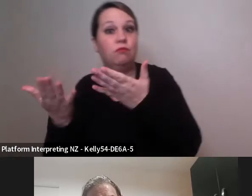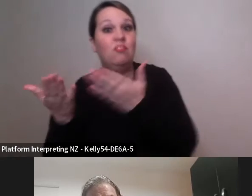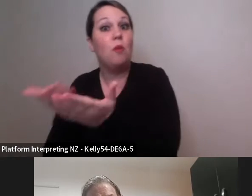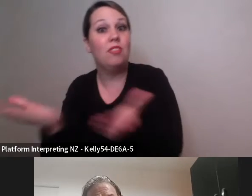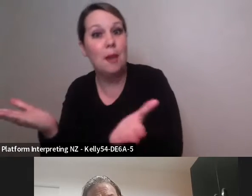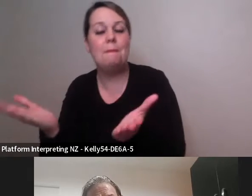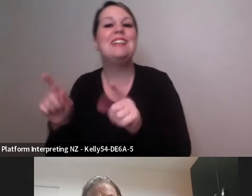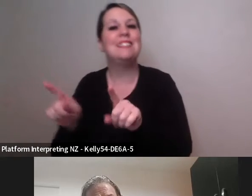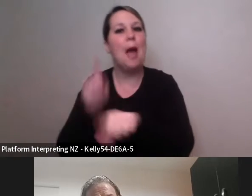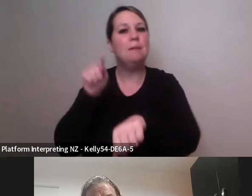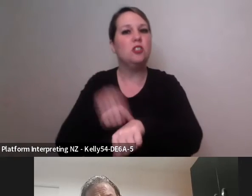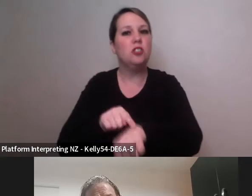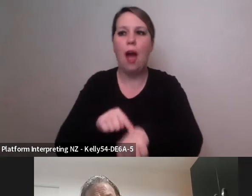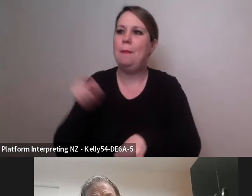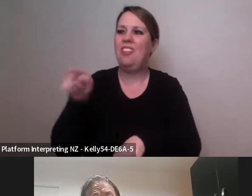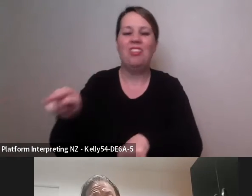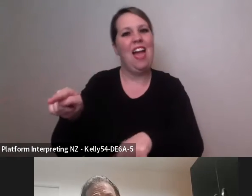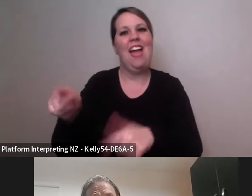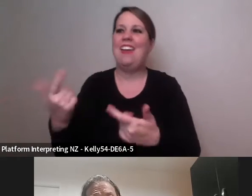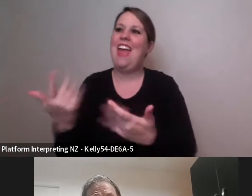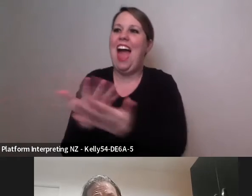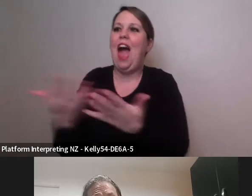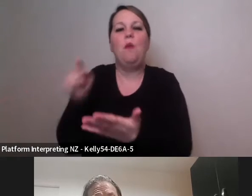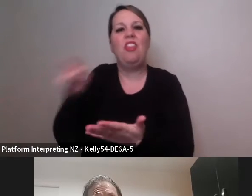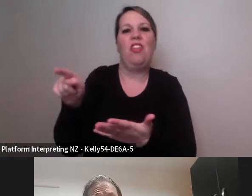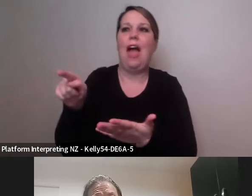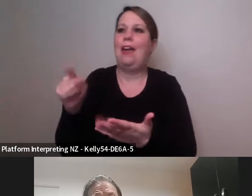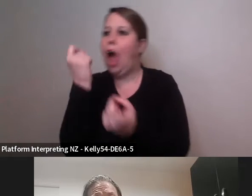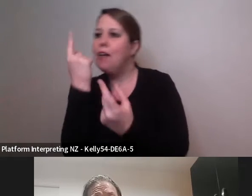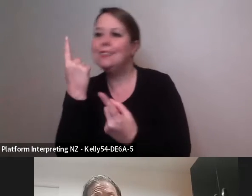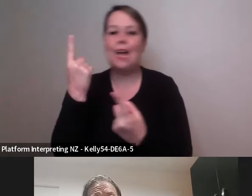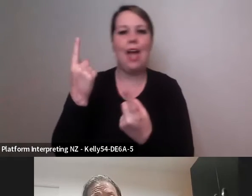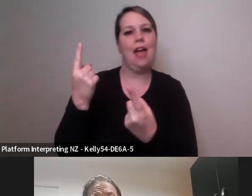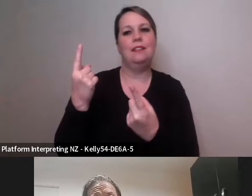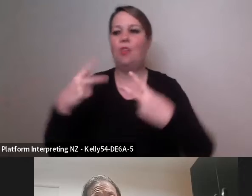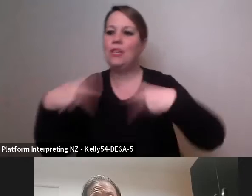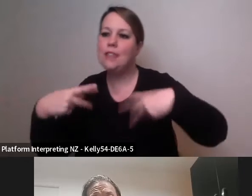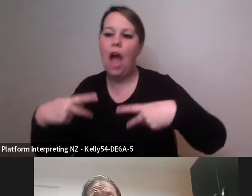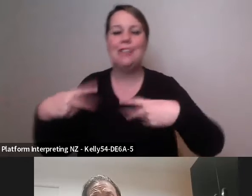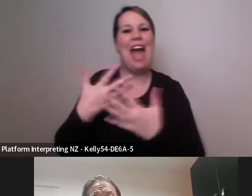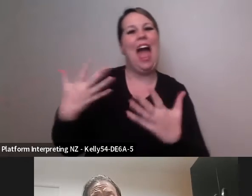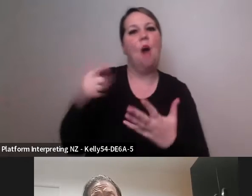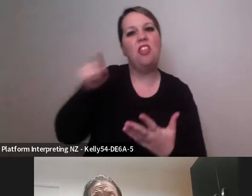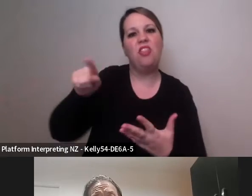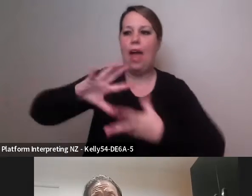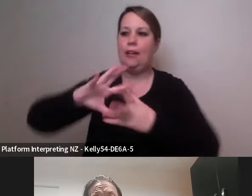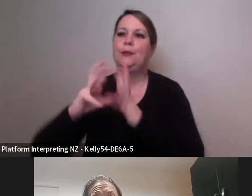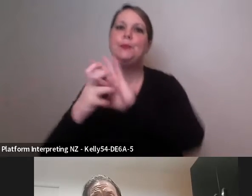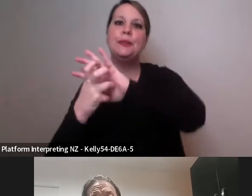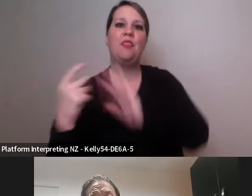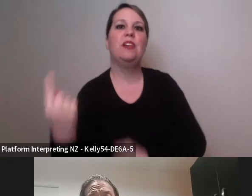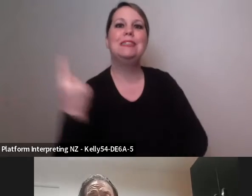question or how they interpret so I feel like the work does organically grow and develop uh maybe my